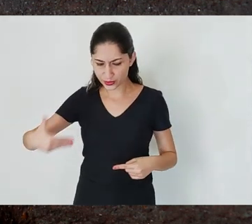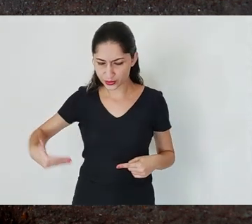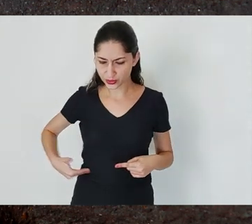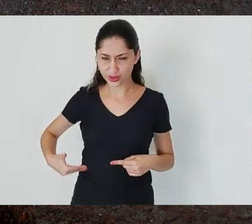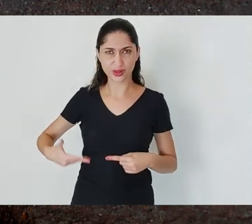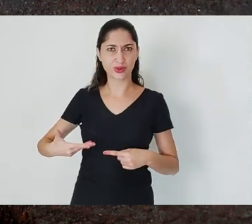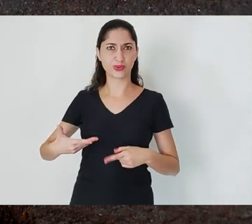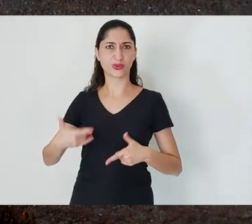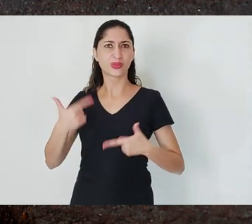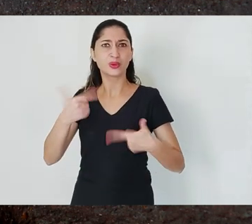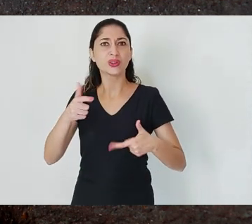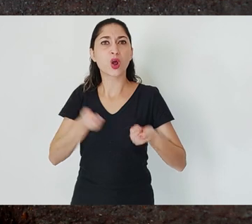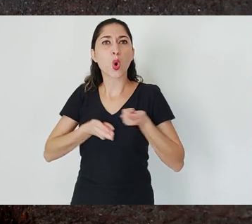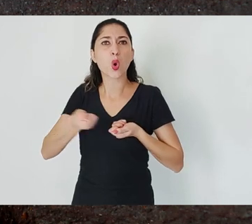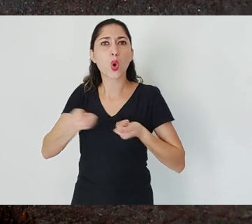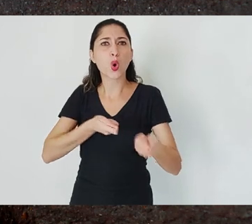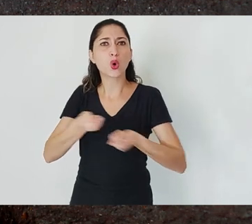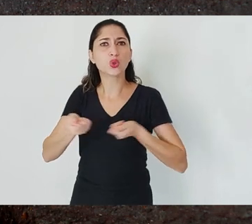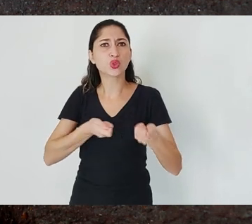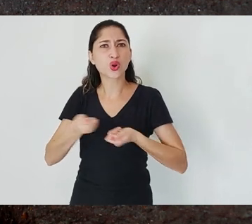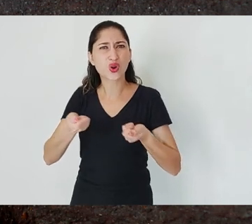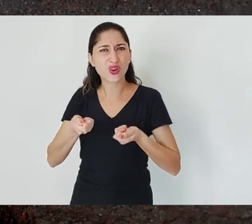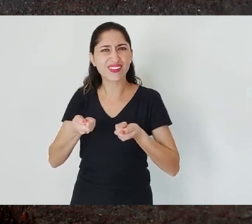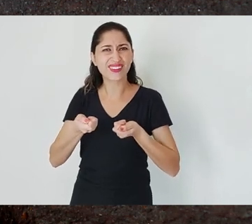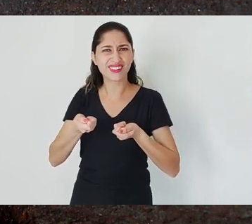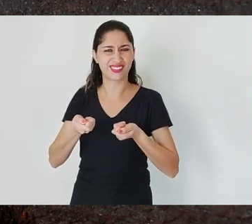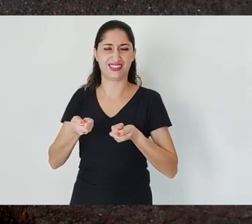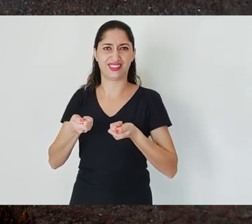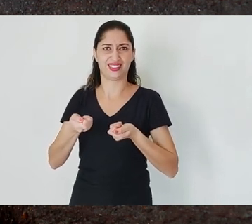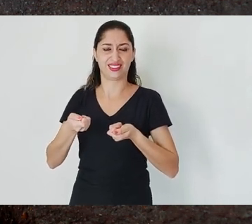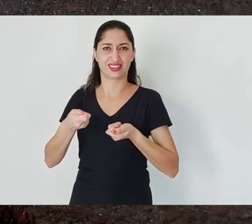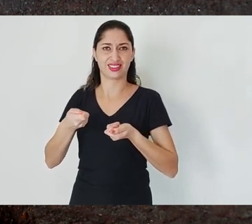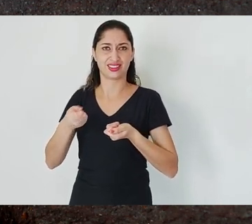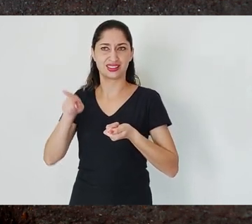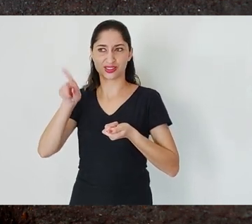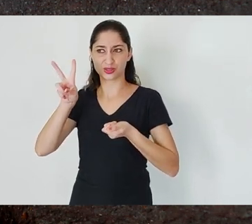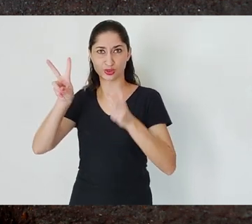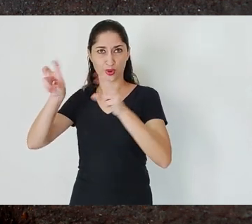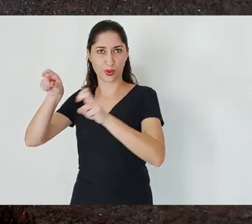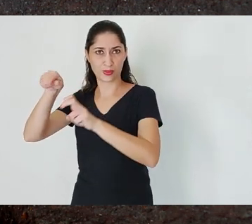and it is unacceptable that the State allows the operation of companies,